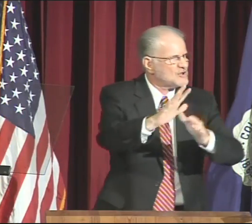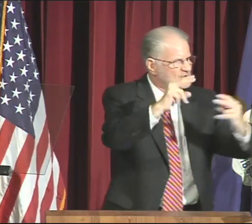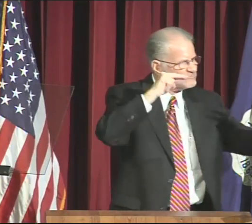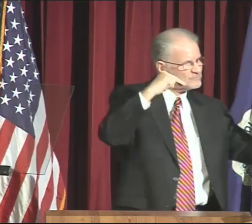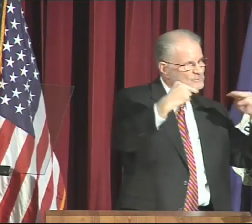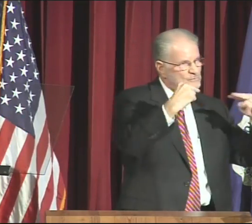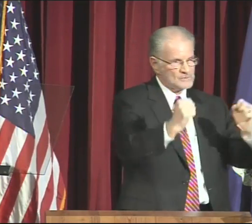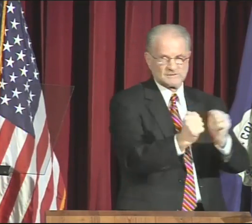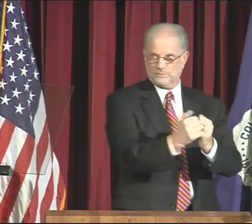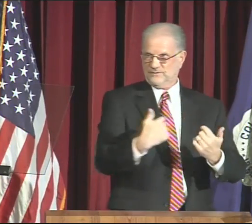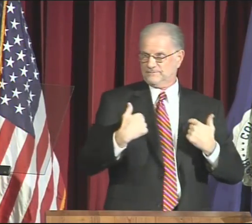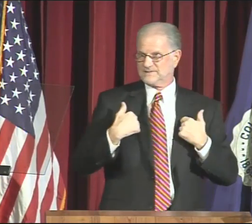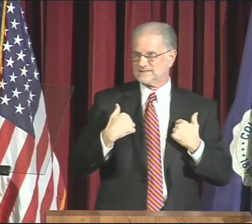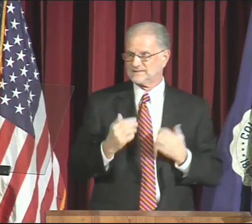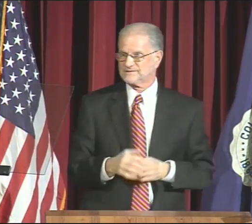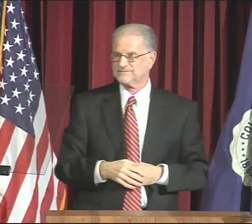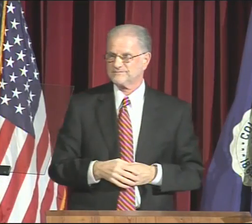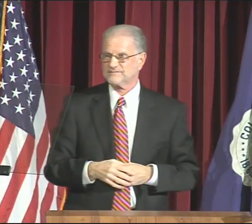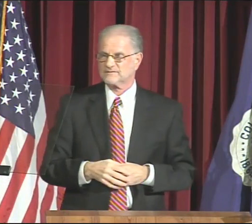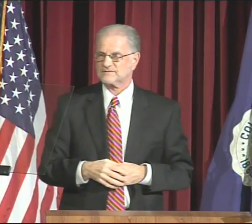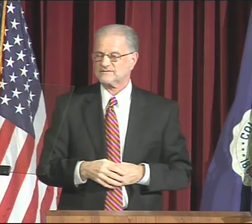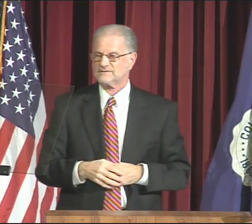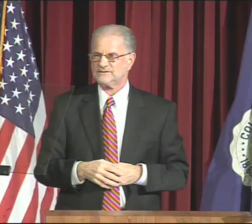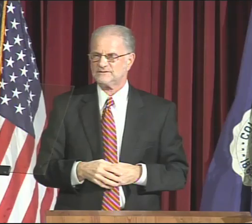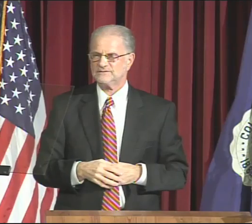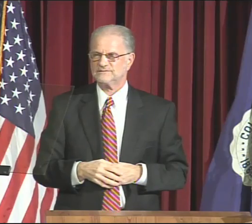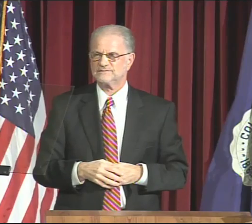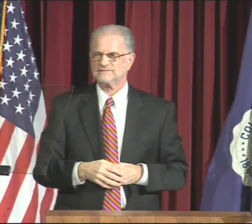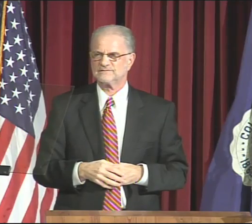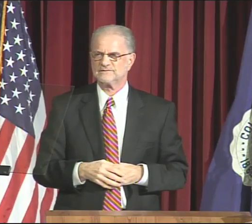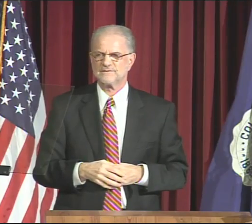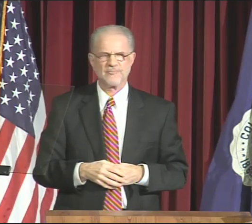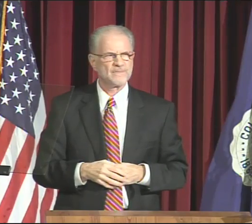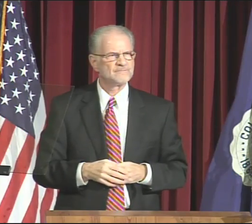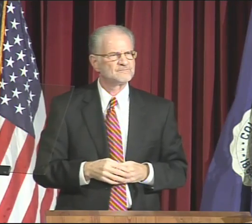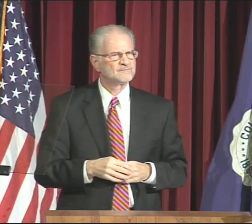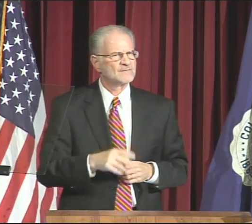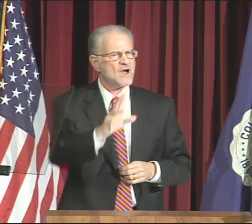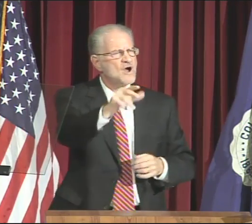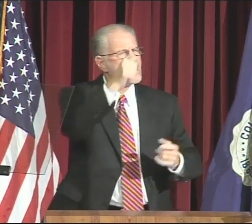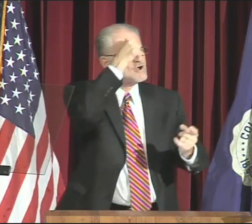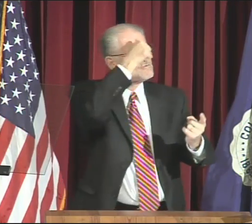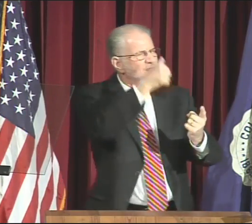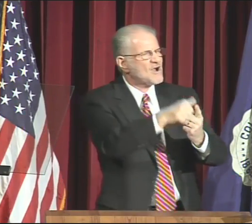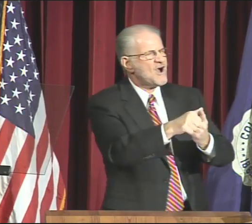through which you can share views with me.